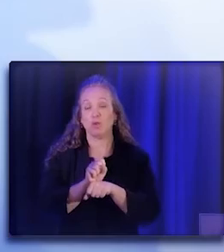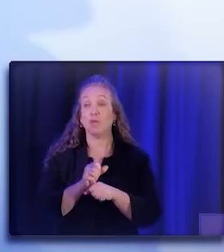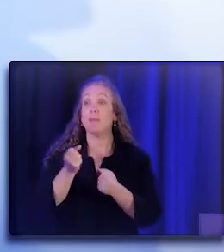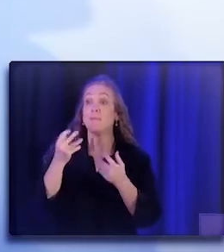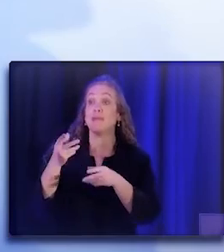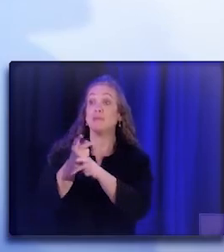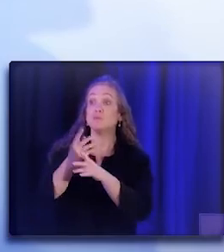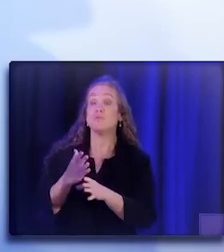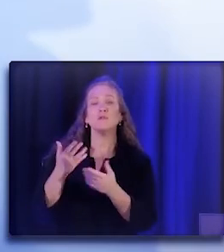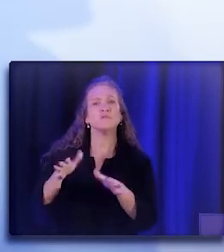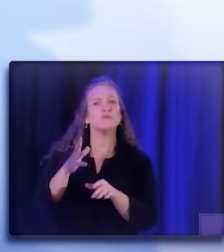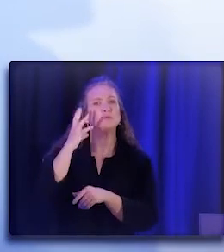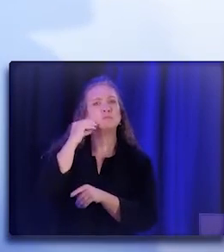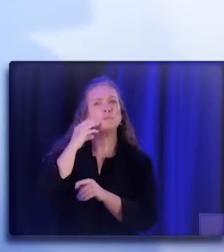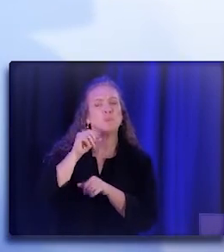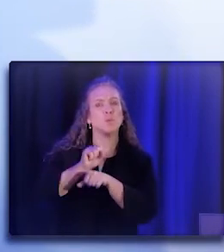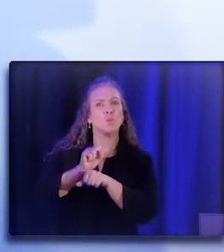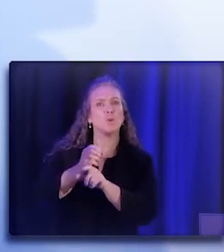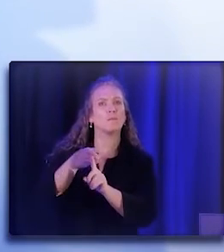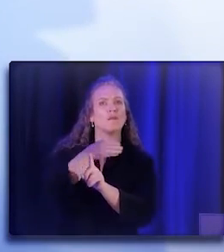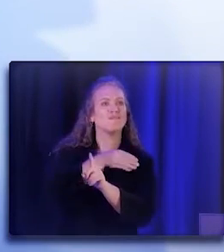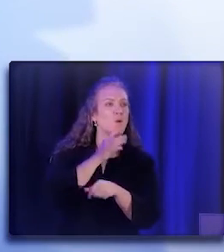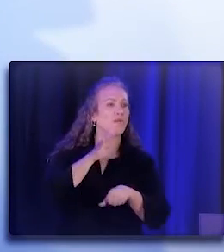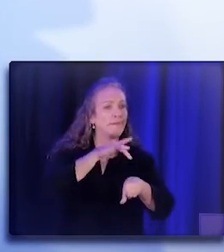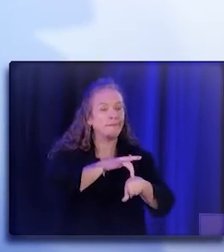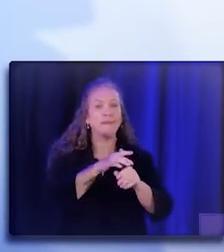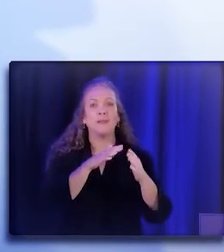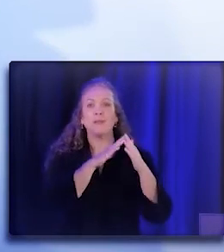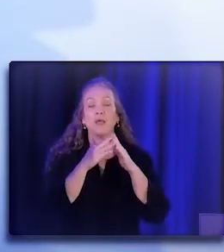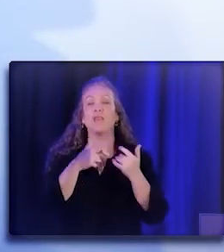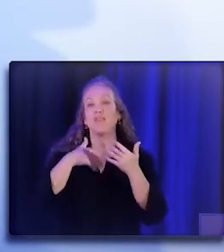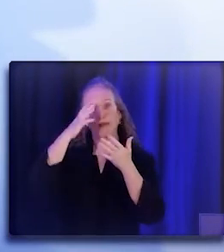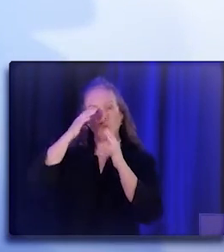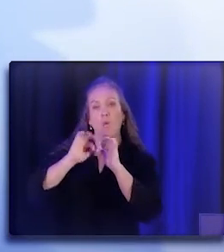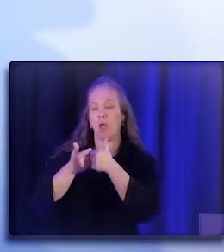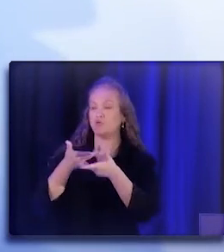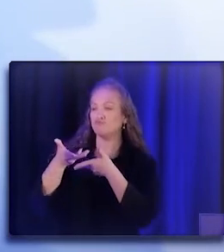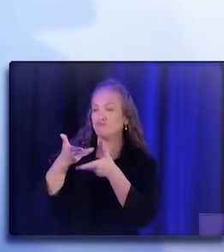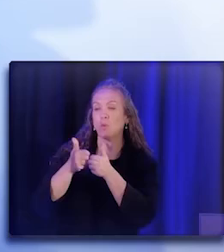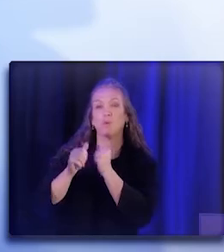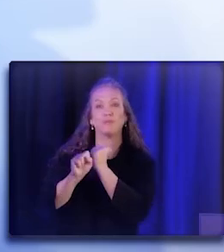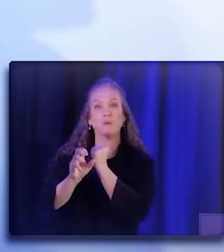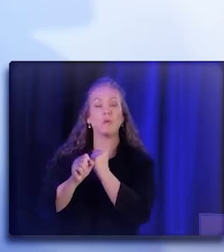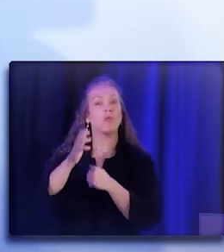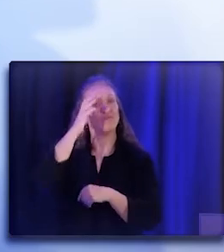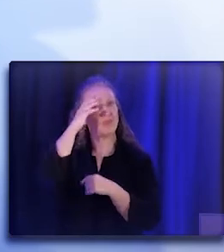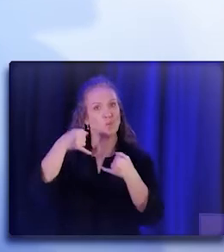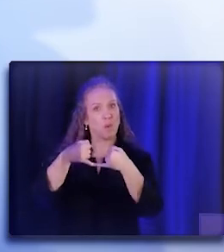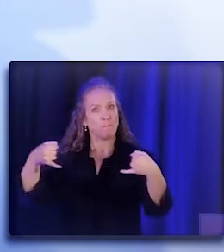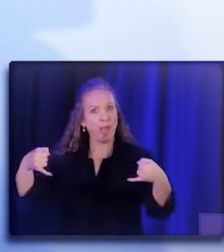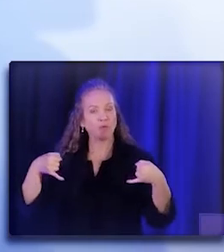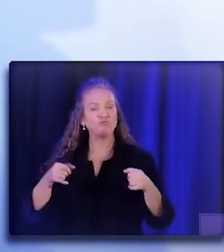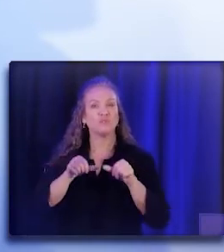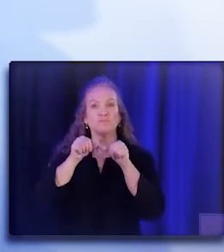they know the work, they know how to talk to the Promotor, they know in regards to boundaries, to safety, to confidentiality.